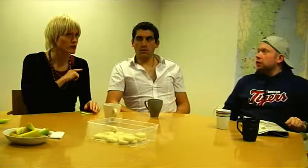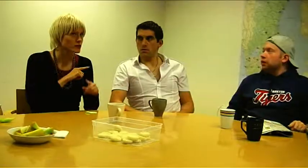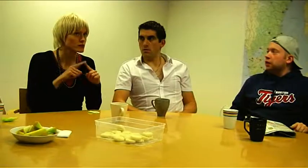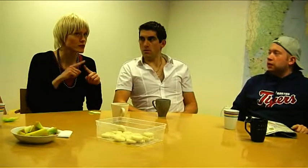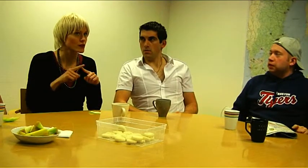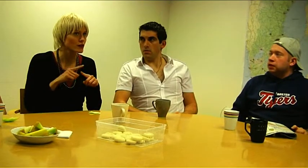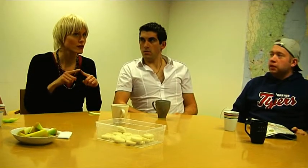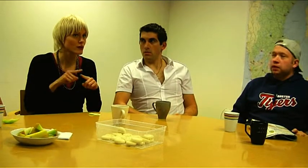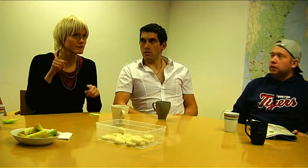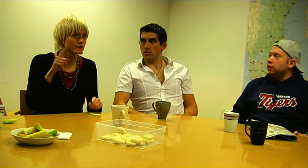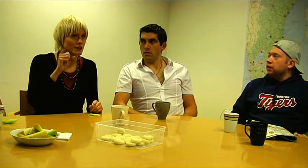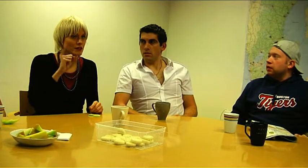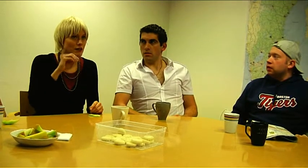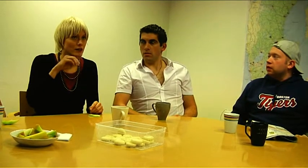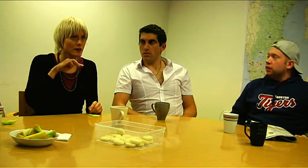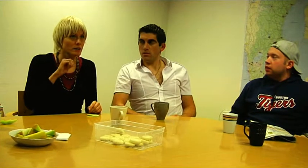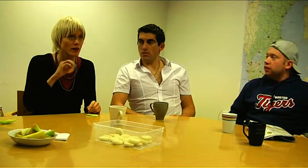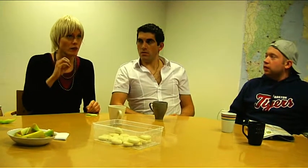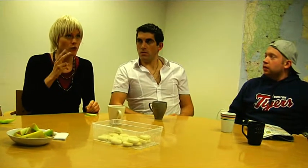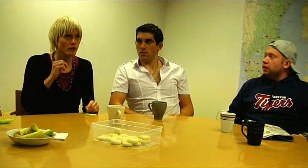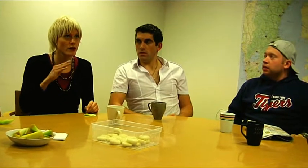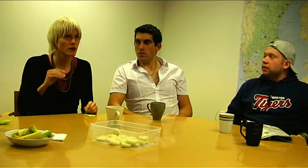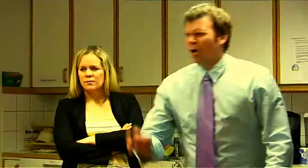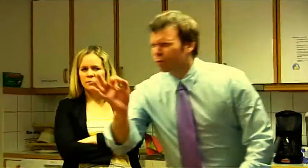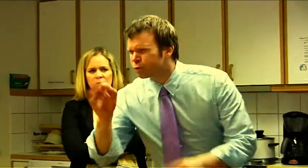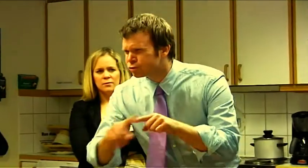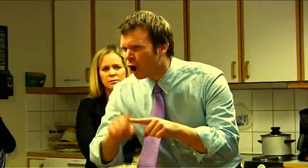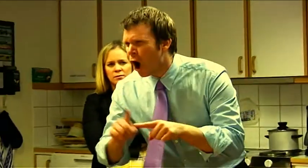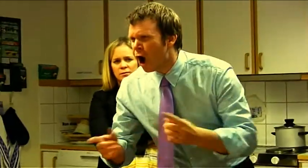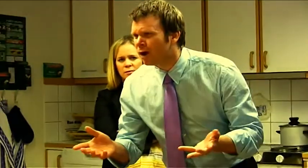Soon it's game over... How soon?!